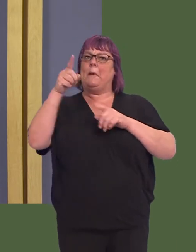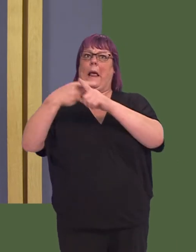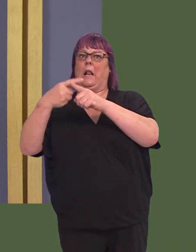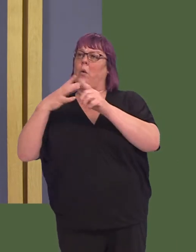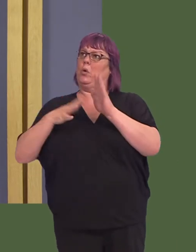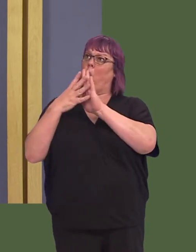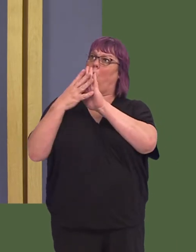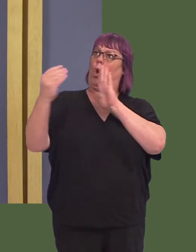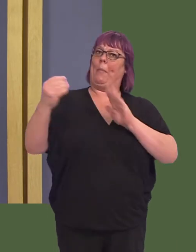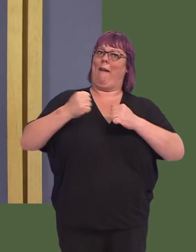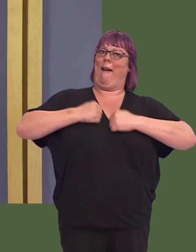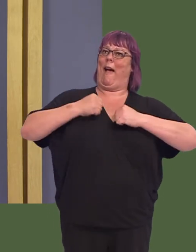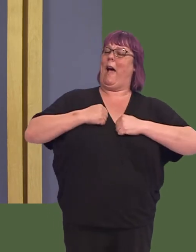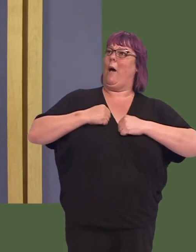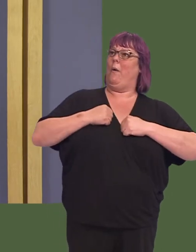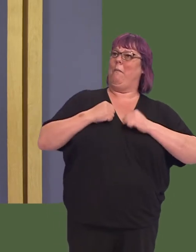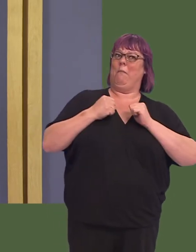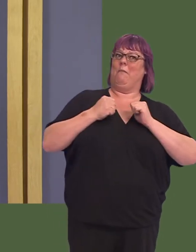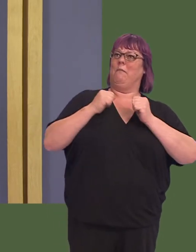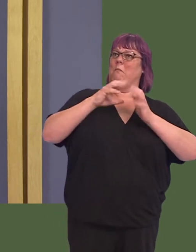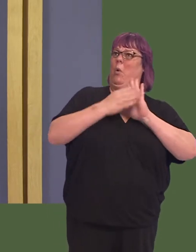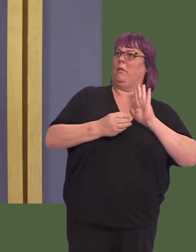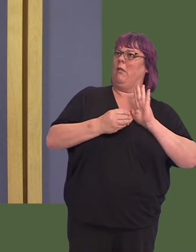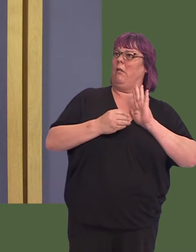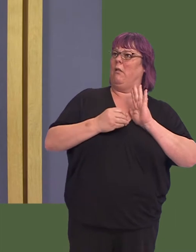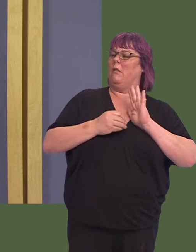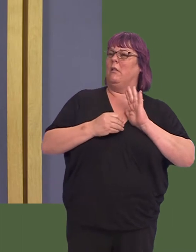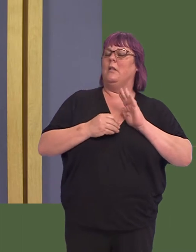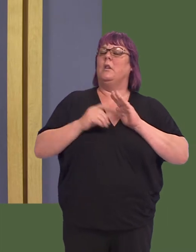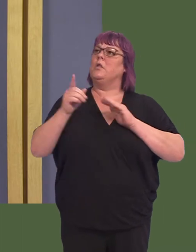to be replicated in England by their Westminster Tory colleagues.